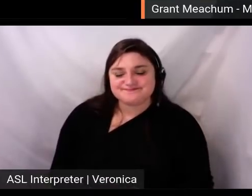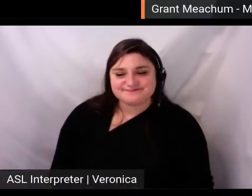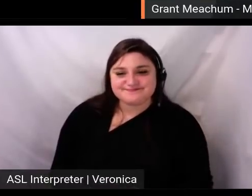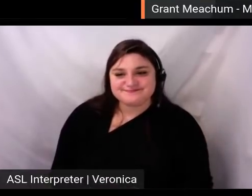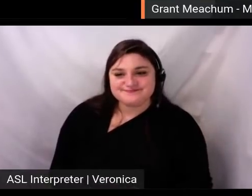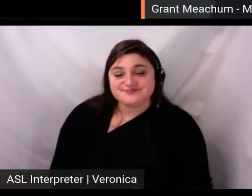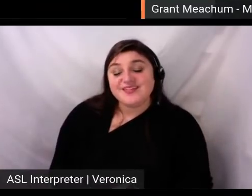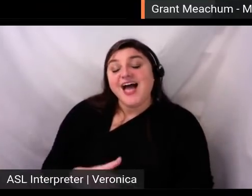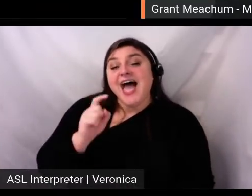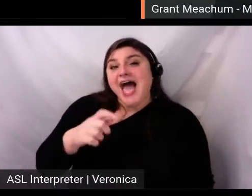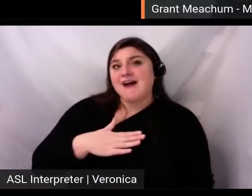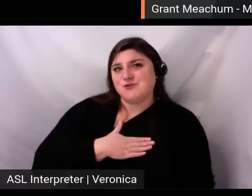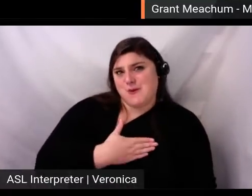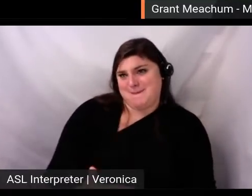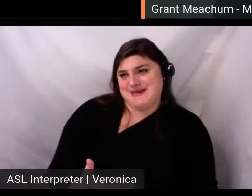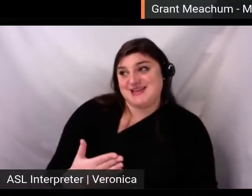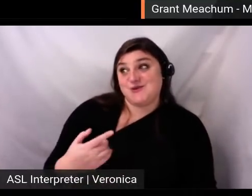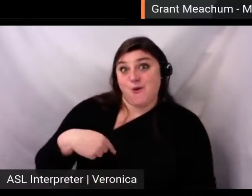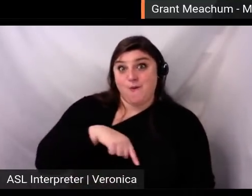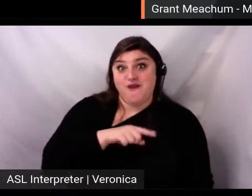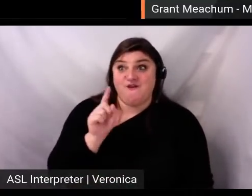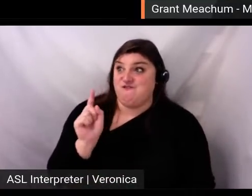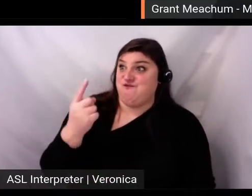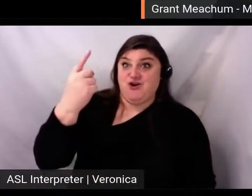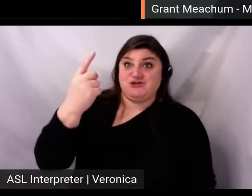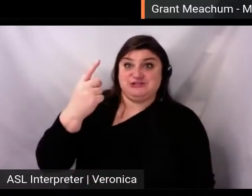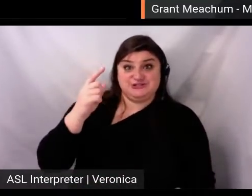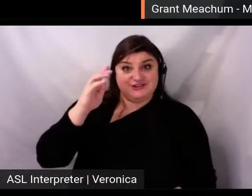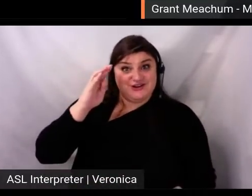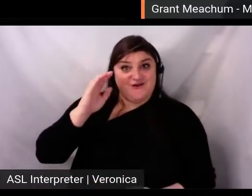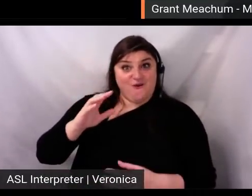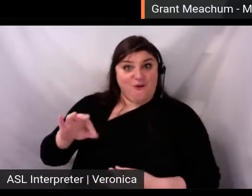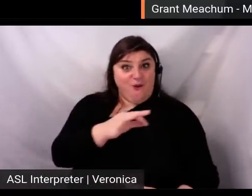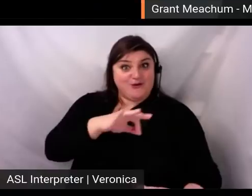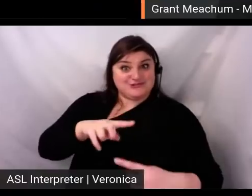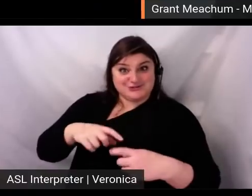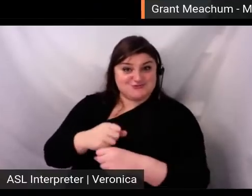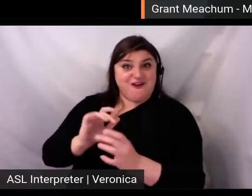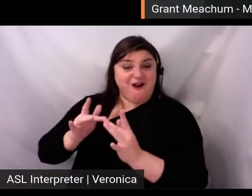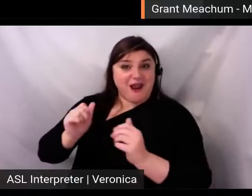not the first orchestra to create virtual performances. Notably the Colorado Symphony and the Toronto Symphony were out ahead